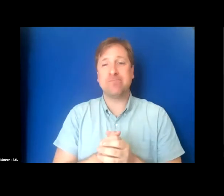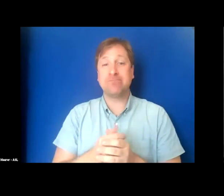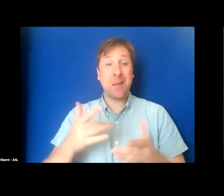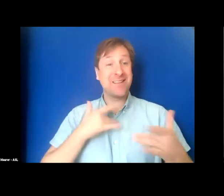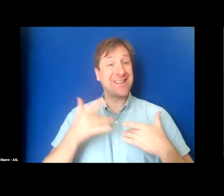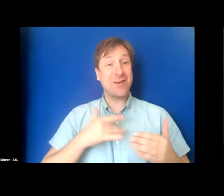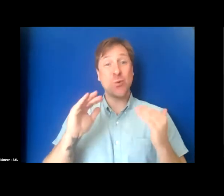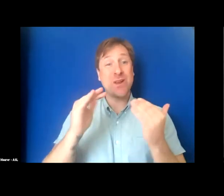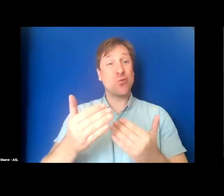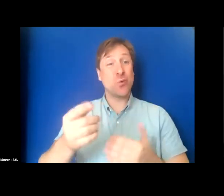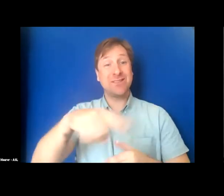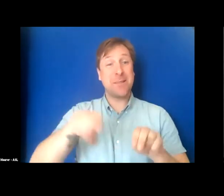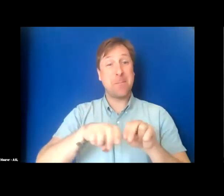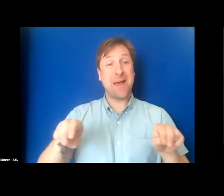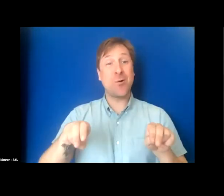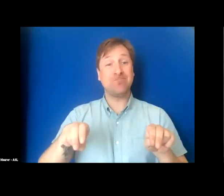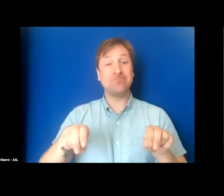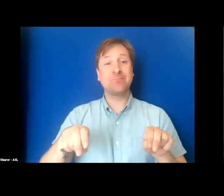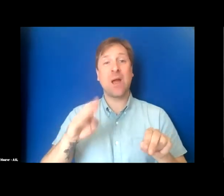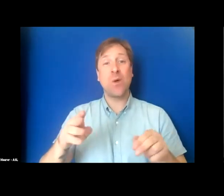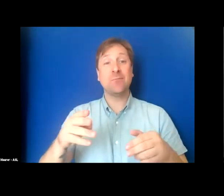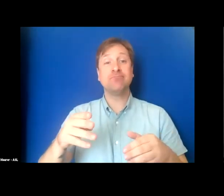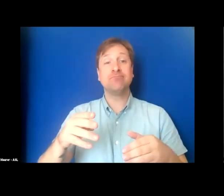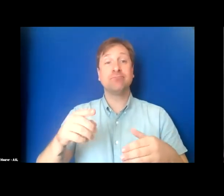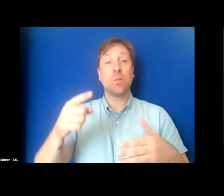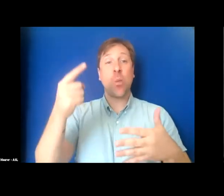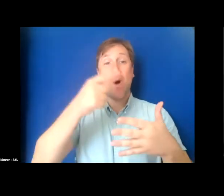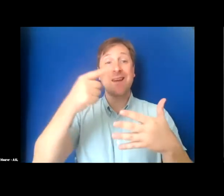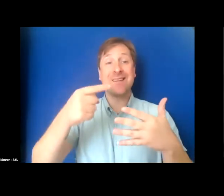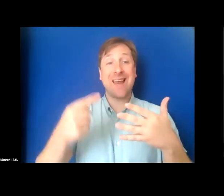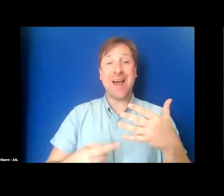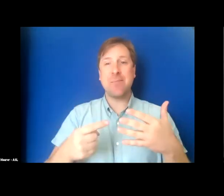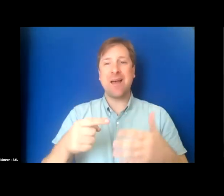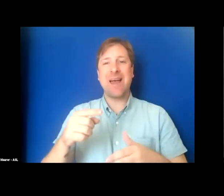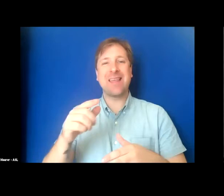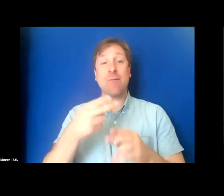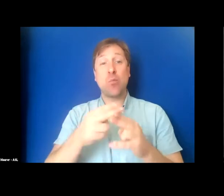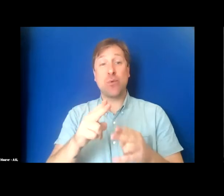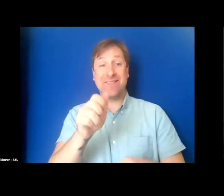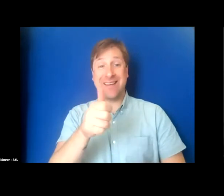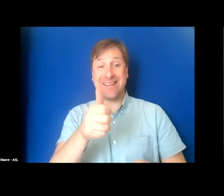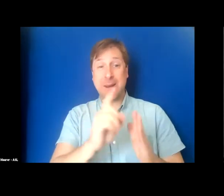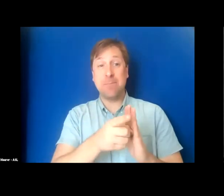I'm going to introduce them one at a time. Meaning I'll have a brief ten minute conversation with each person